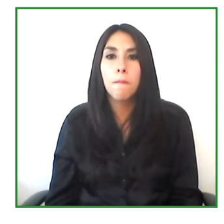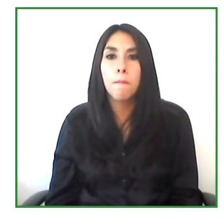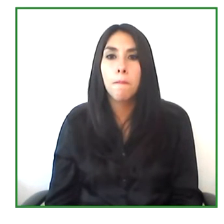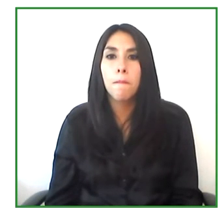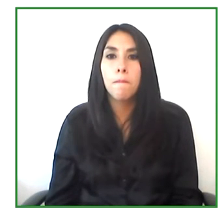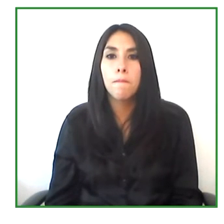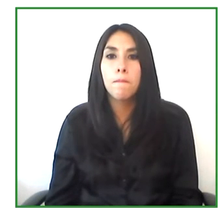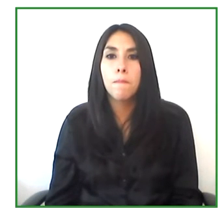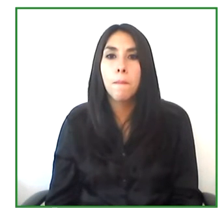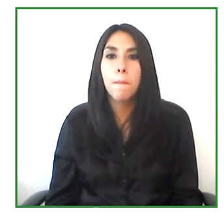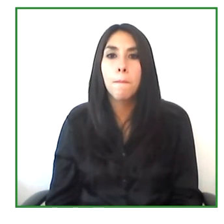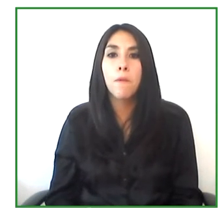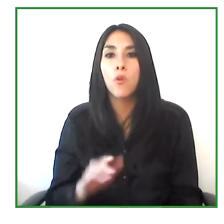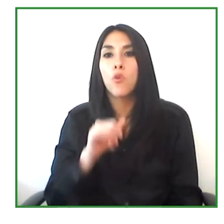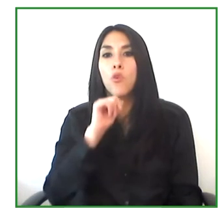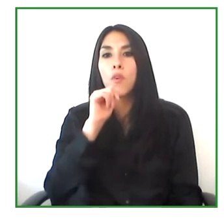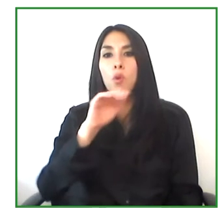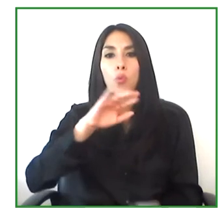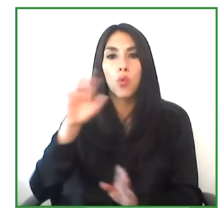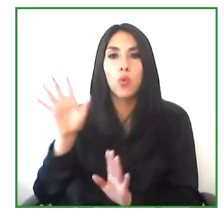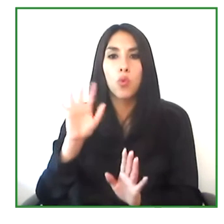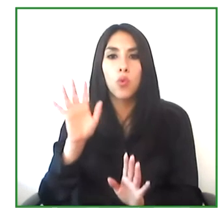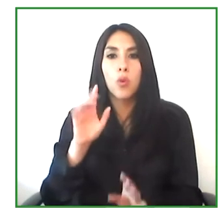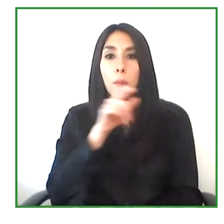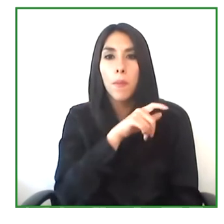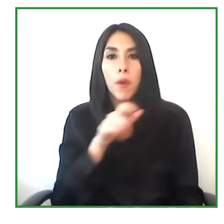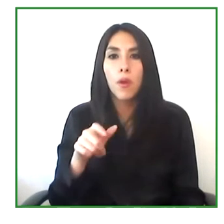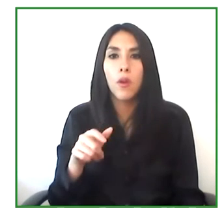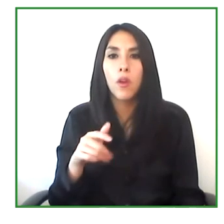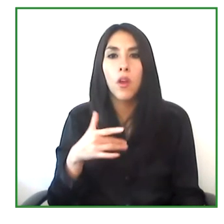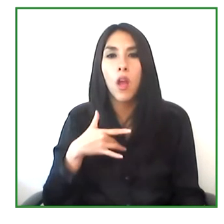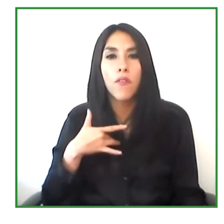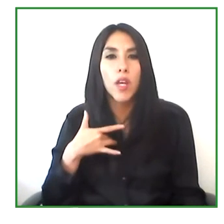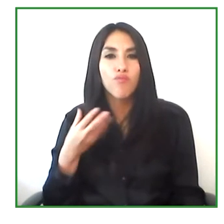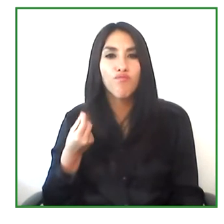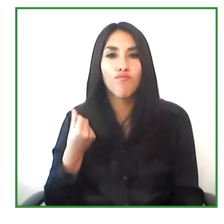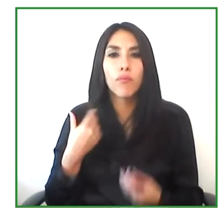but our objective is to make sure that we also have candidates